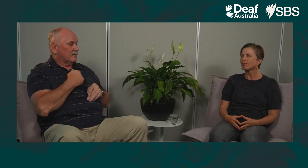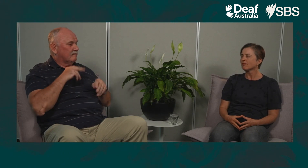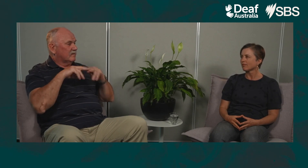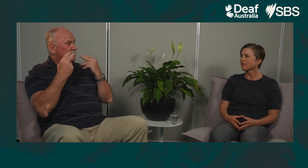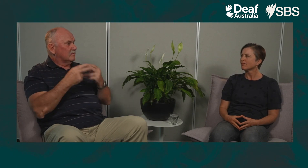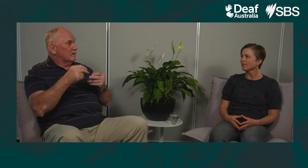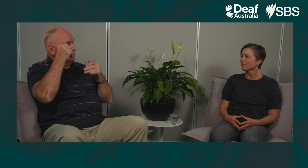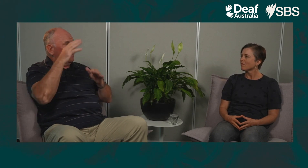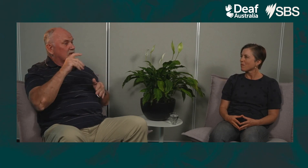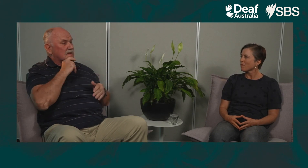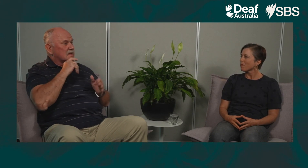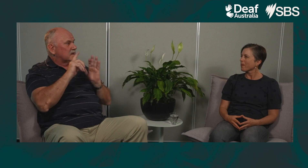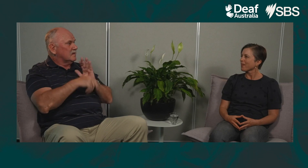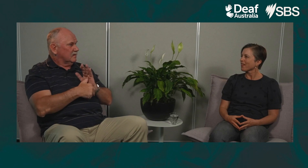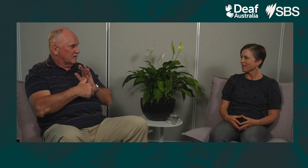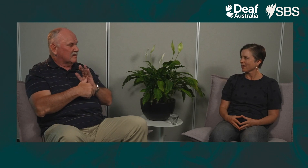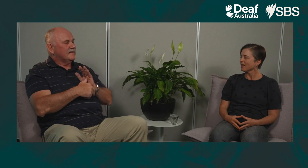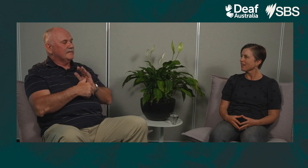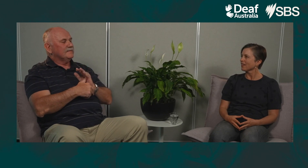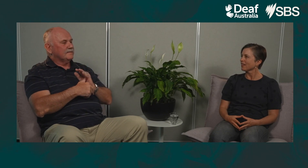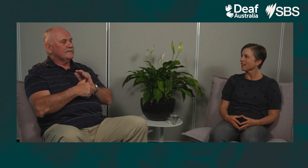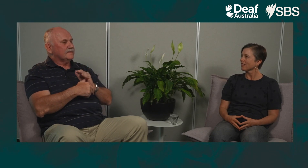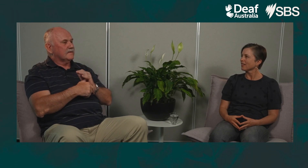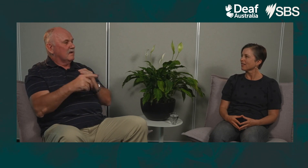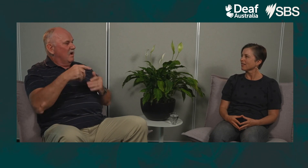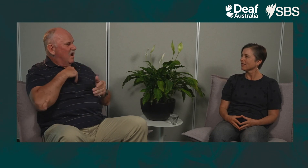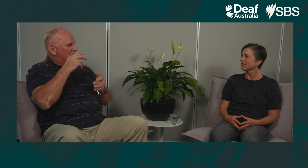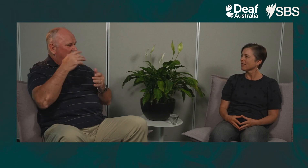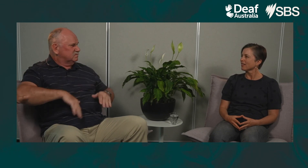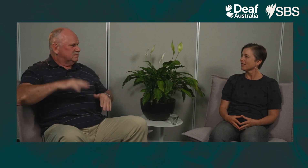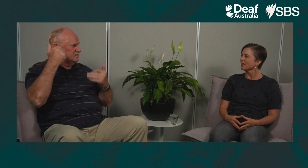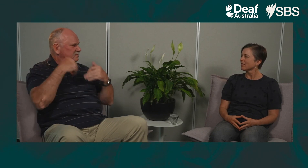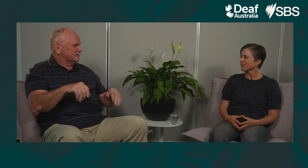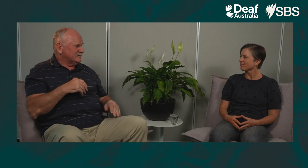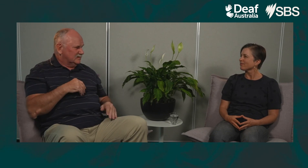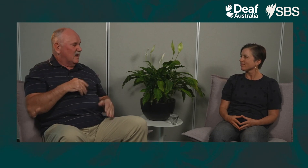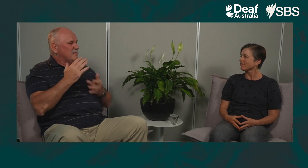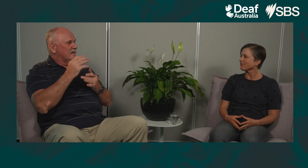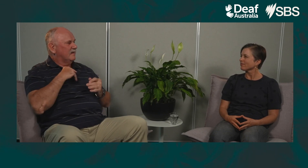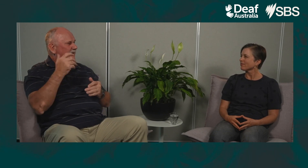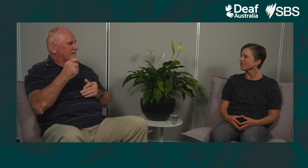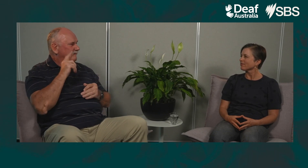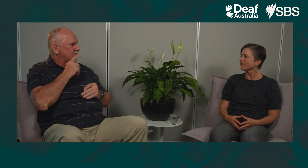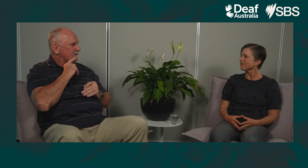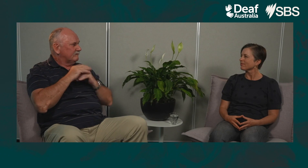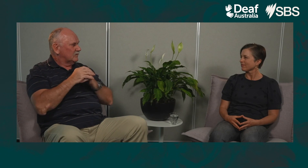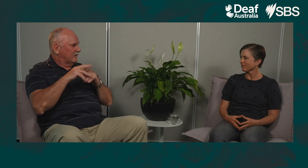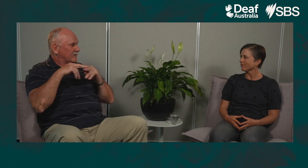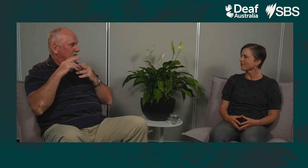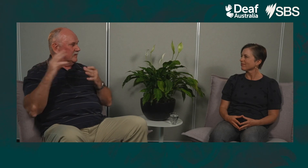because we wouldn't know otherwise. I remember eating at the dinner table with family. Growing up, we would just do what we did. But when we invited hearing friends